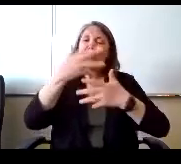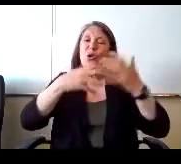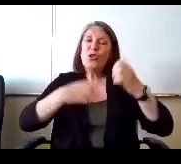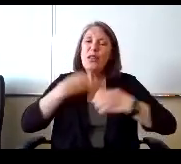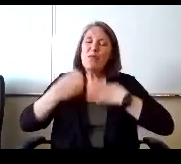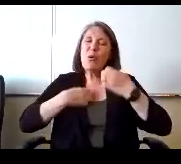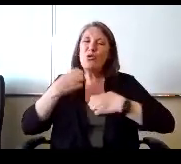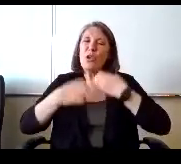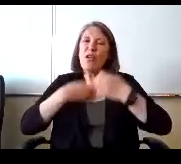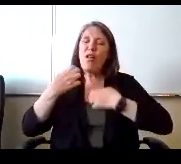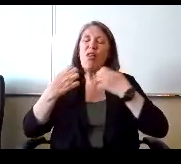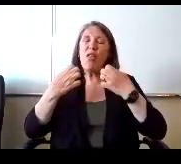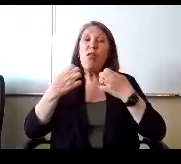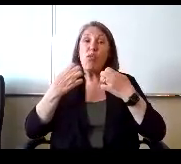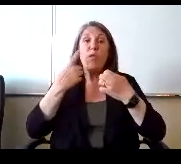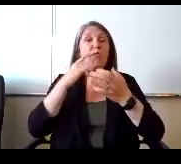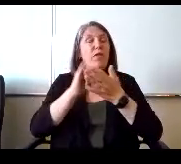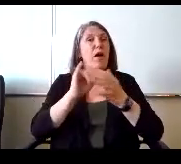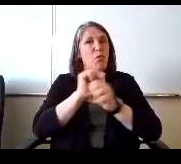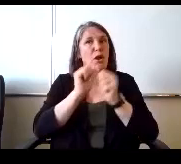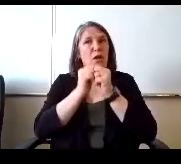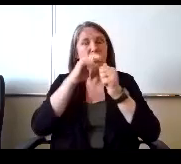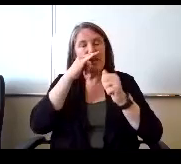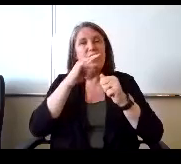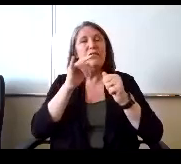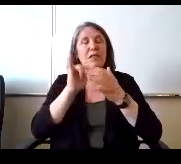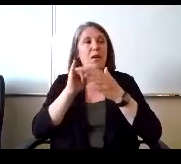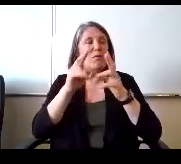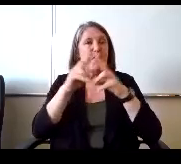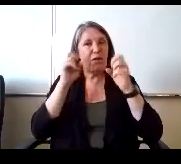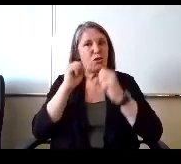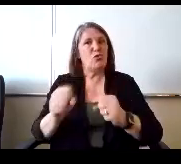Working with kids would be a very strong positive for the middle schooler.